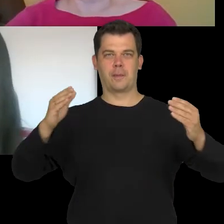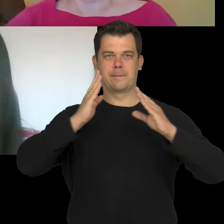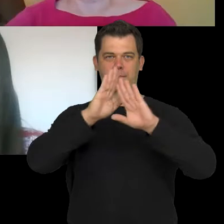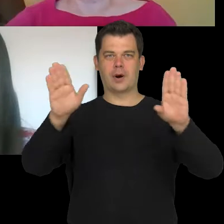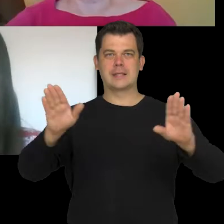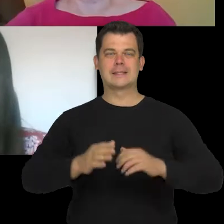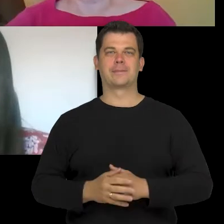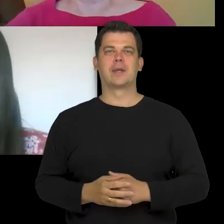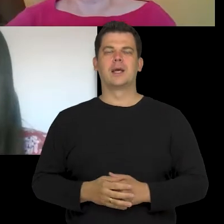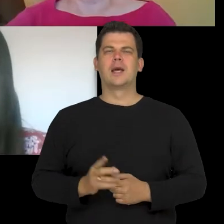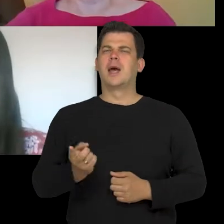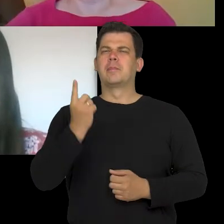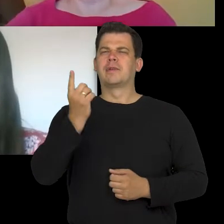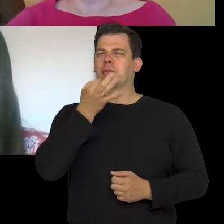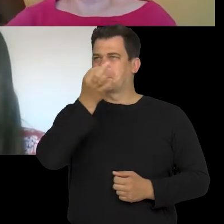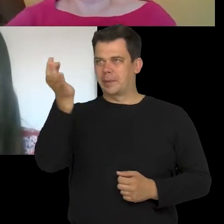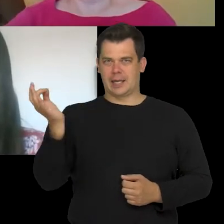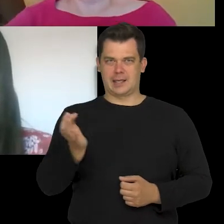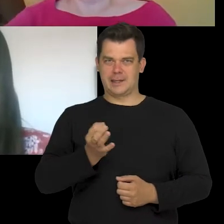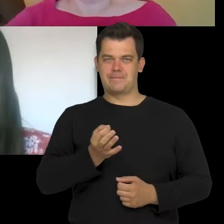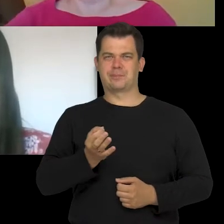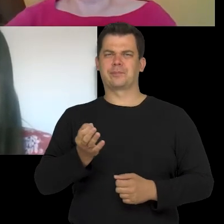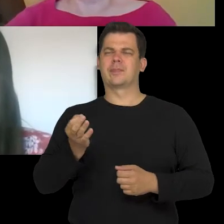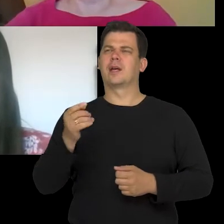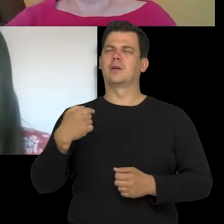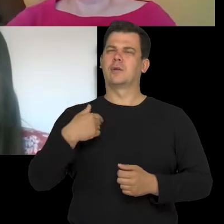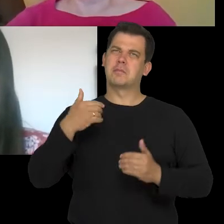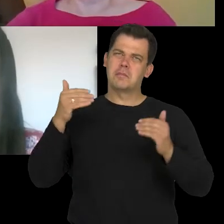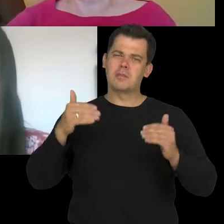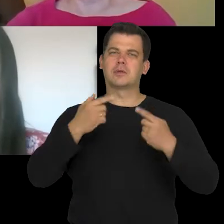My first question is related to the basics